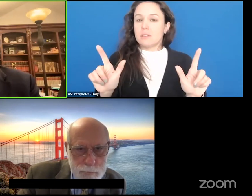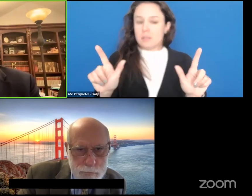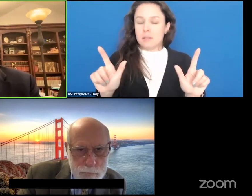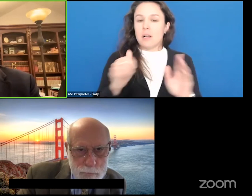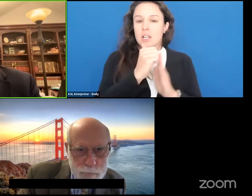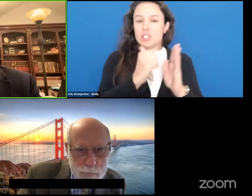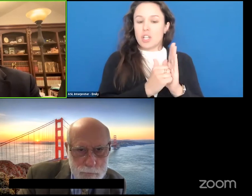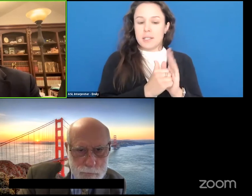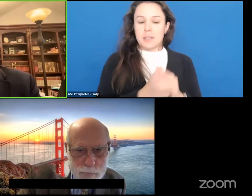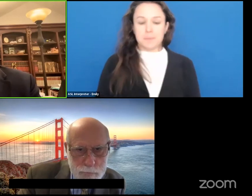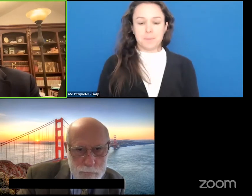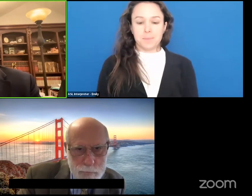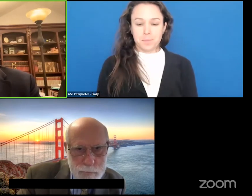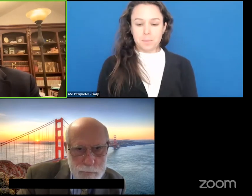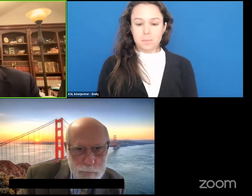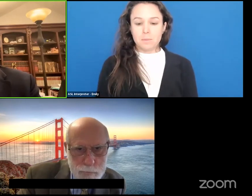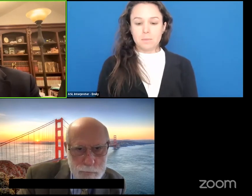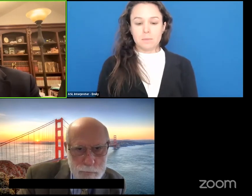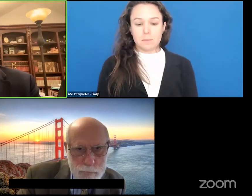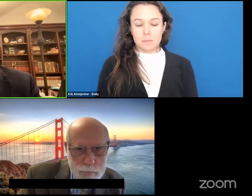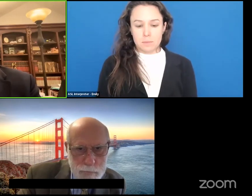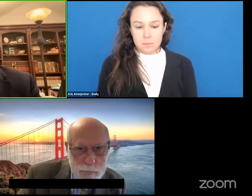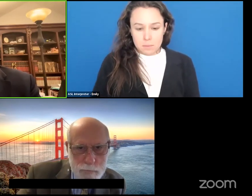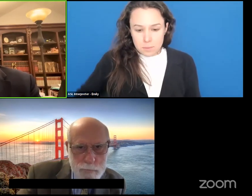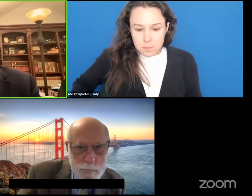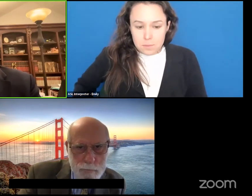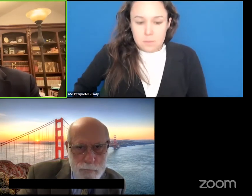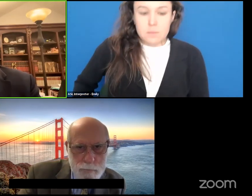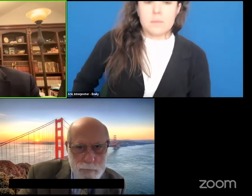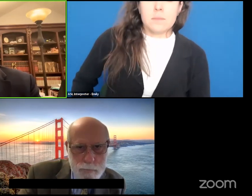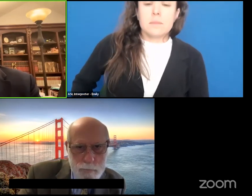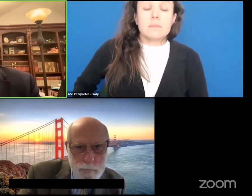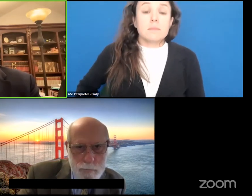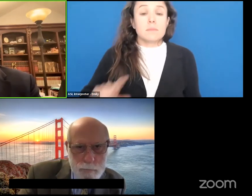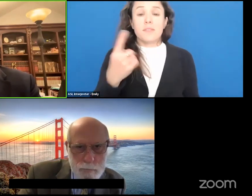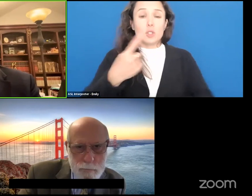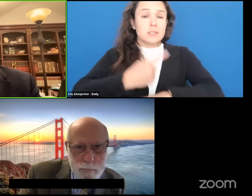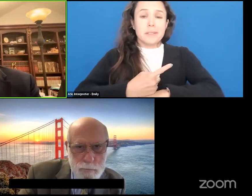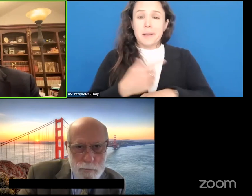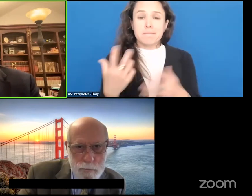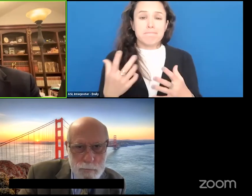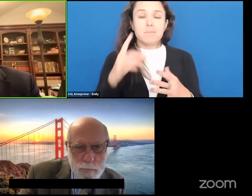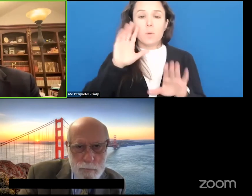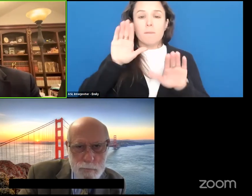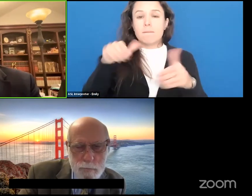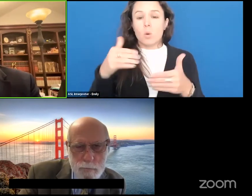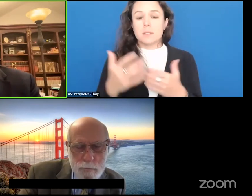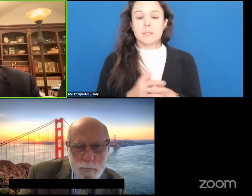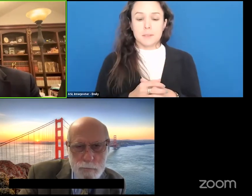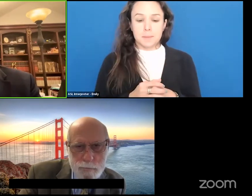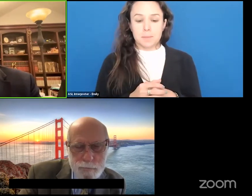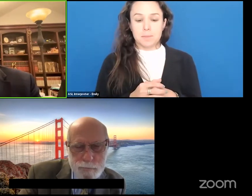here so that we can take a look at it but the first day is going to be focused on not